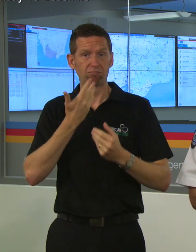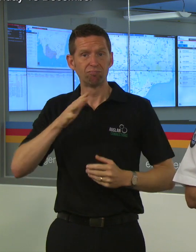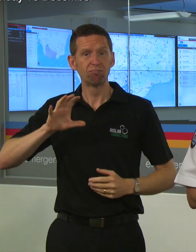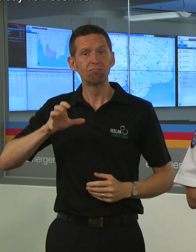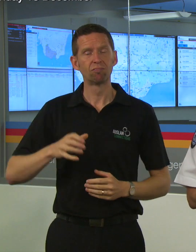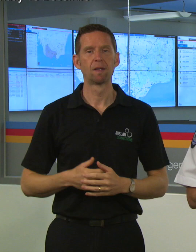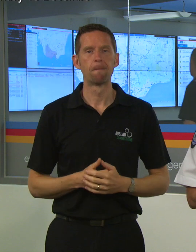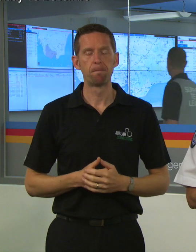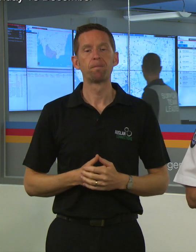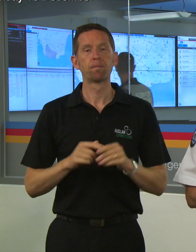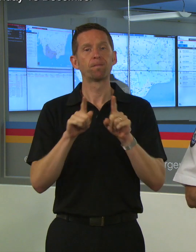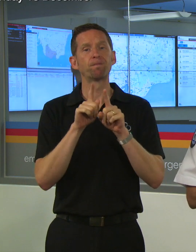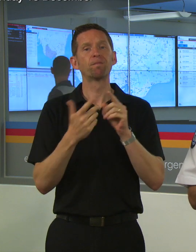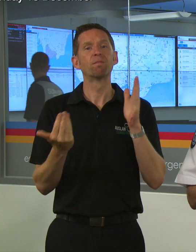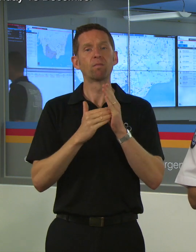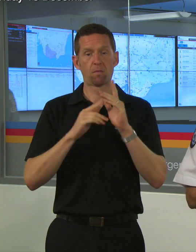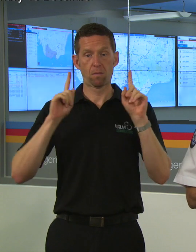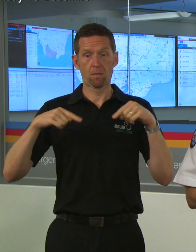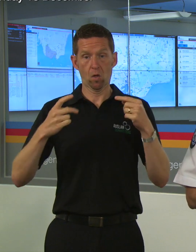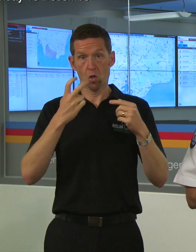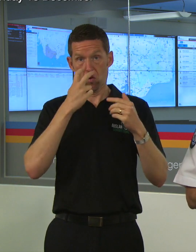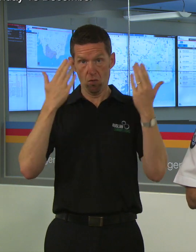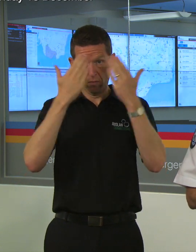The other one with heat is the overnight temperatures, so we will see it will stay